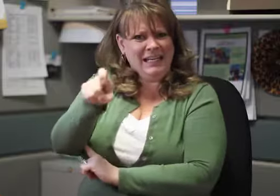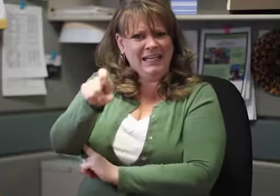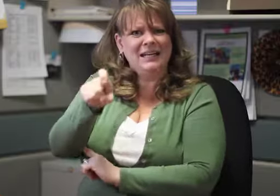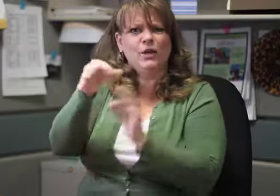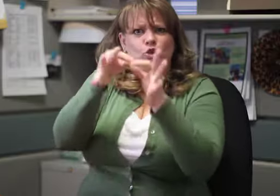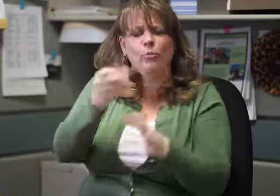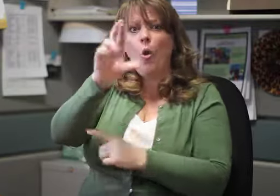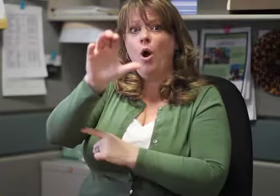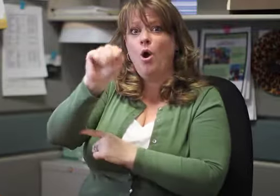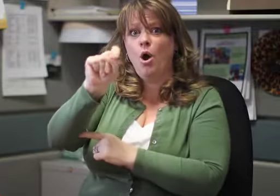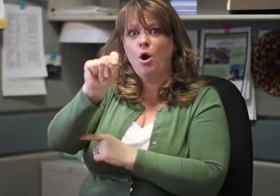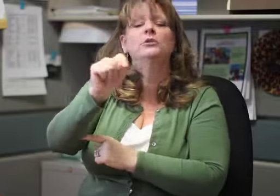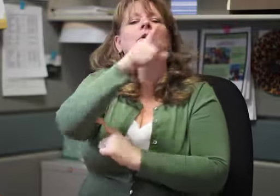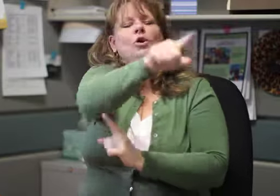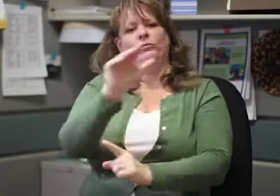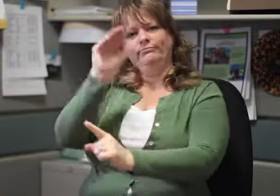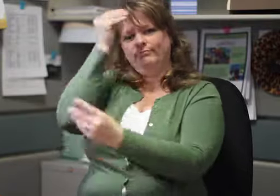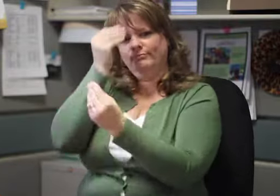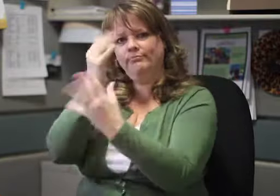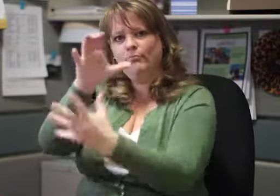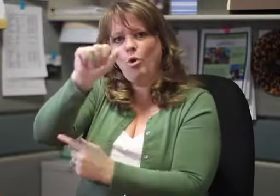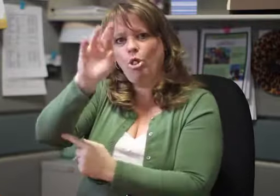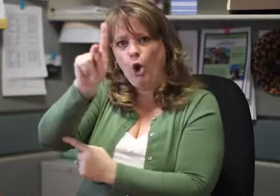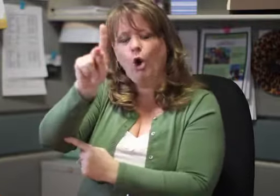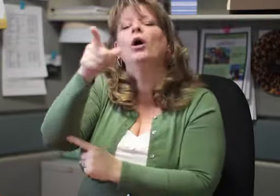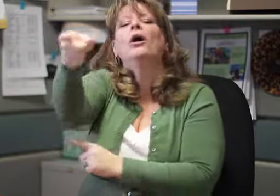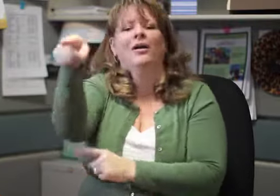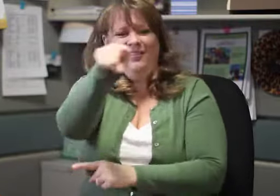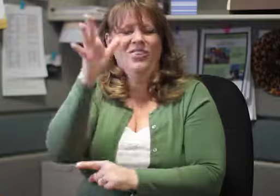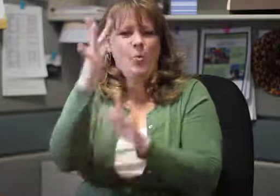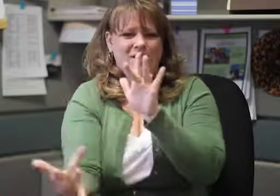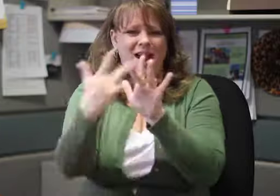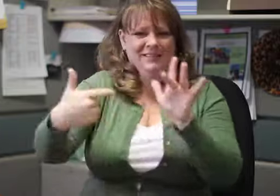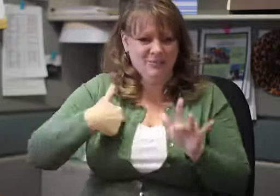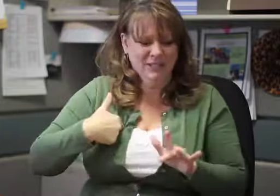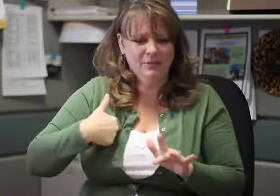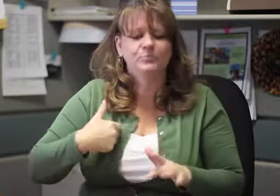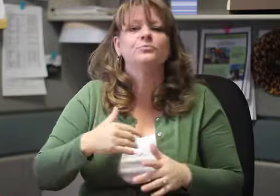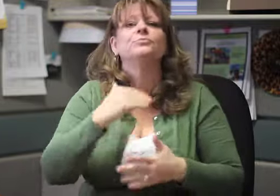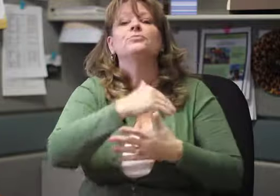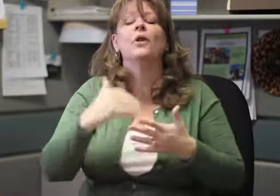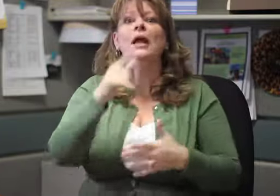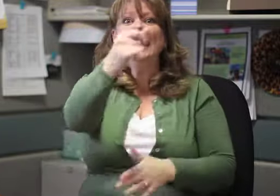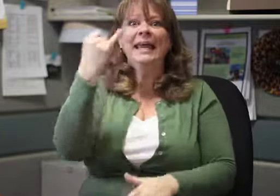These services are for the courts. If you require such services, contact the court clerk, who will then